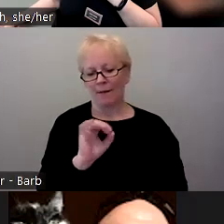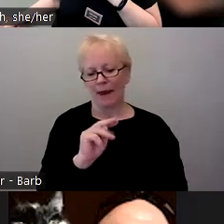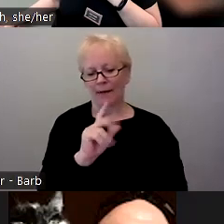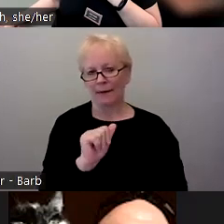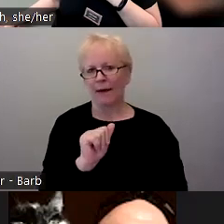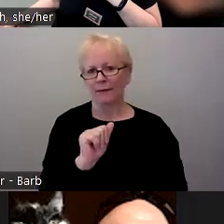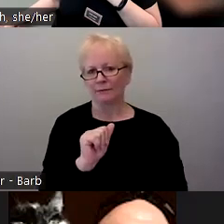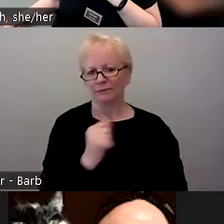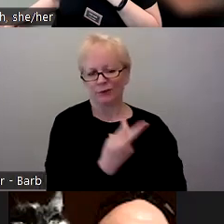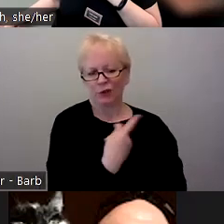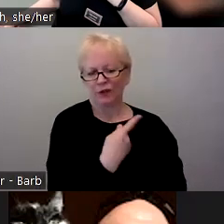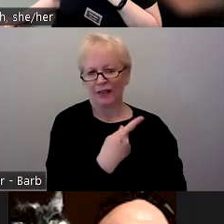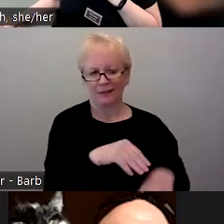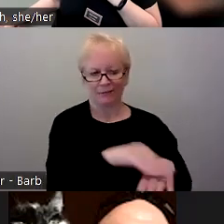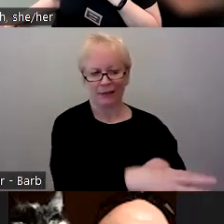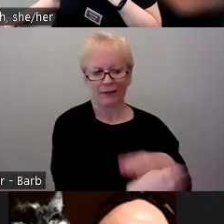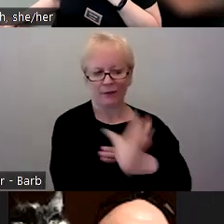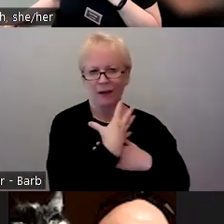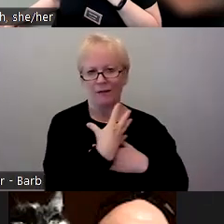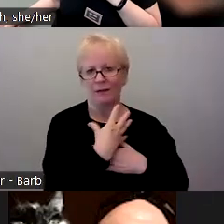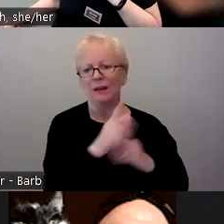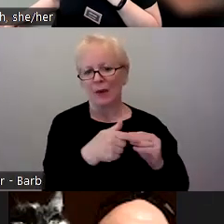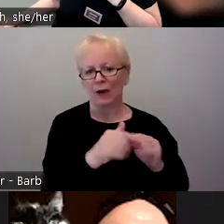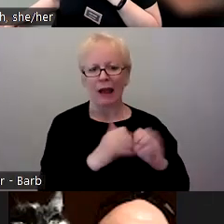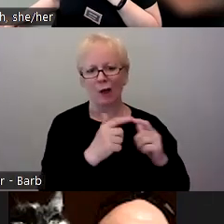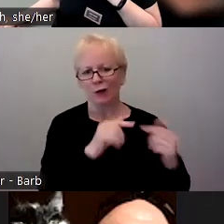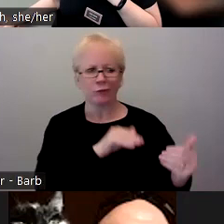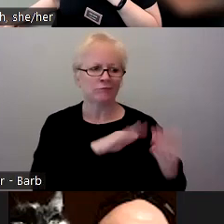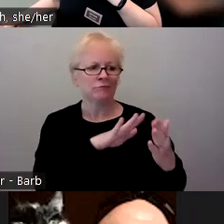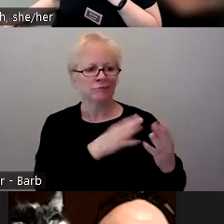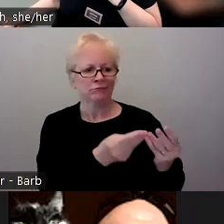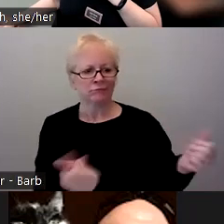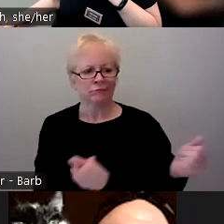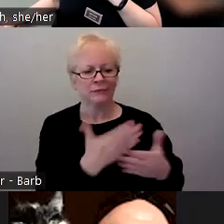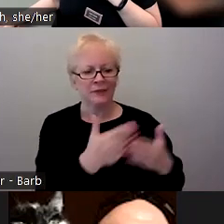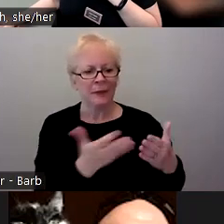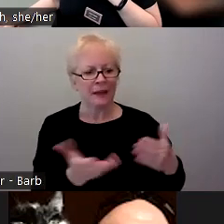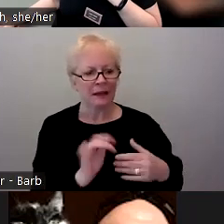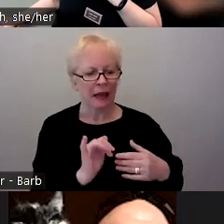to tackle certain things like, "Oh, I hadn't thought about doing it that way."